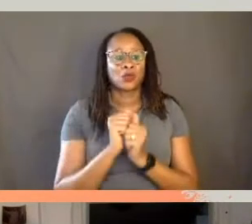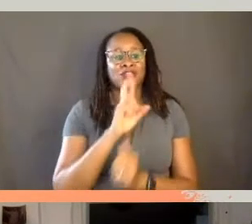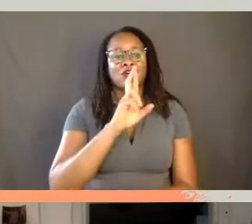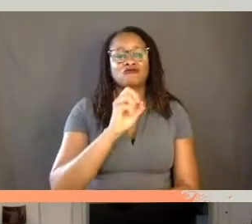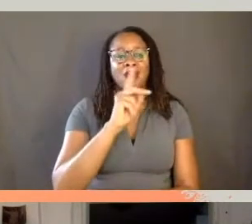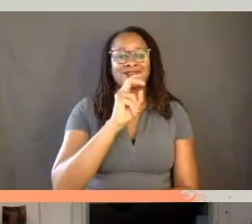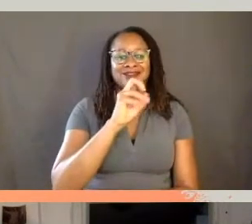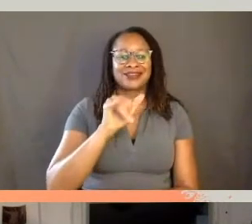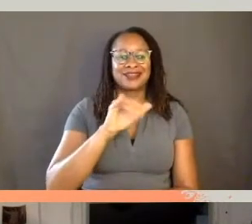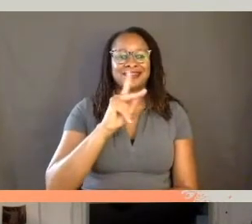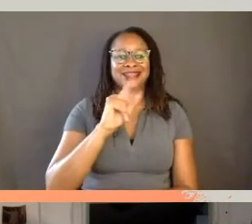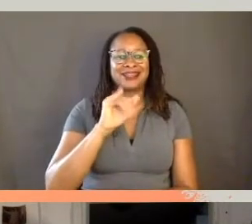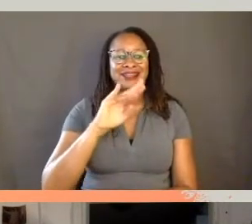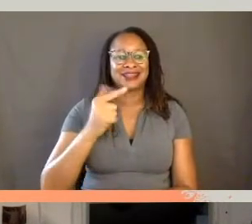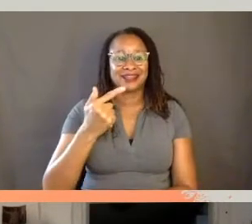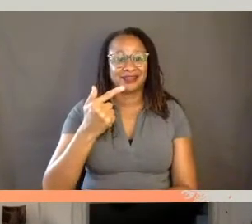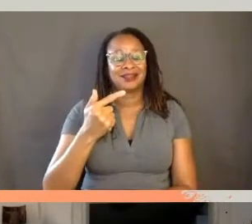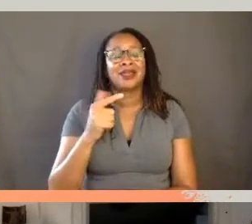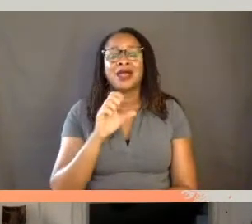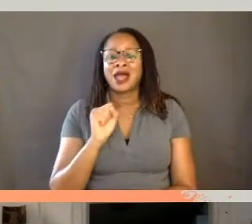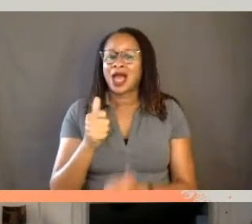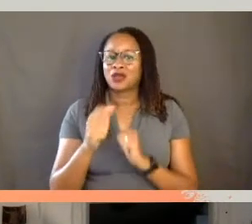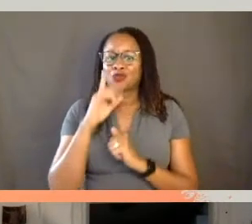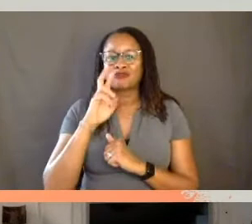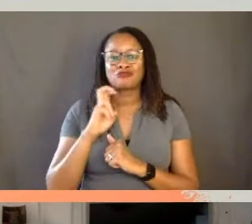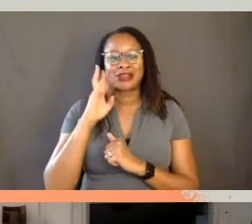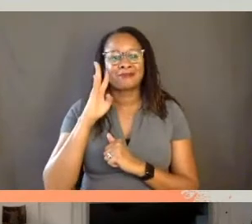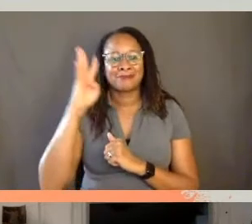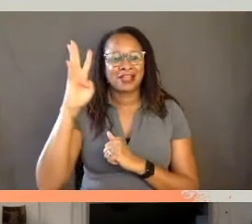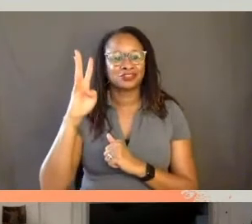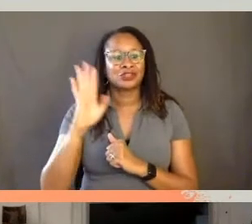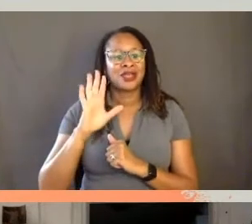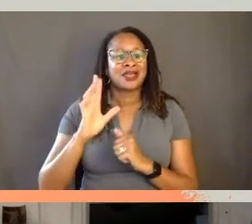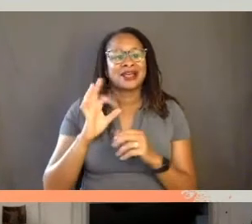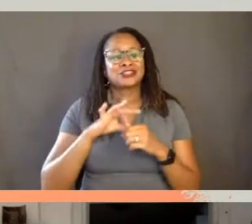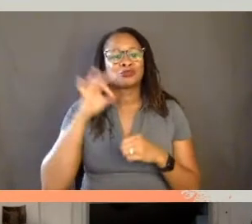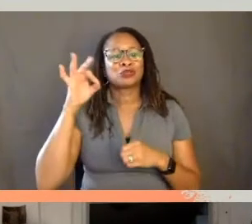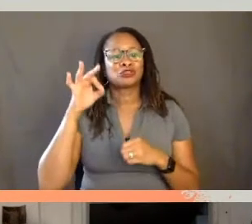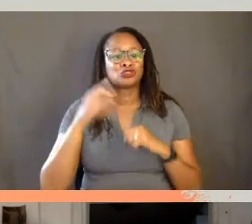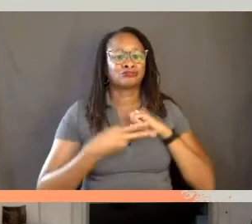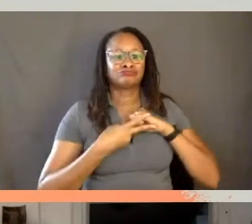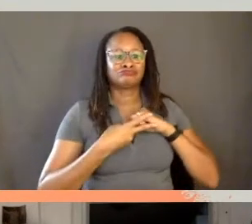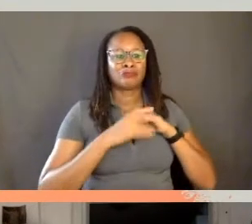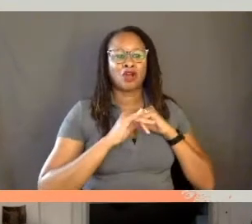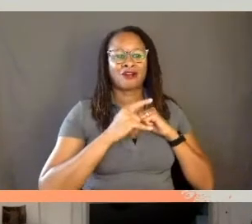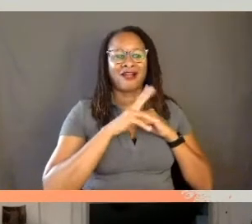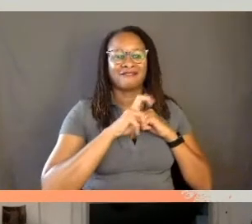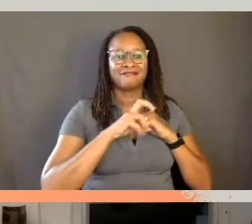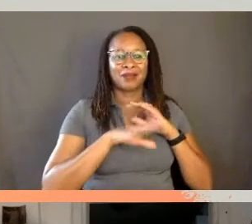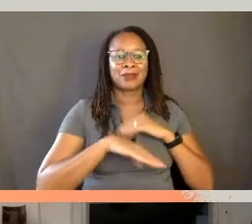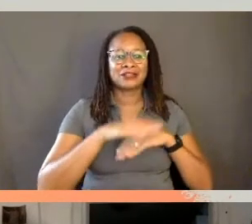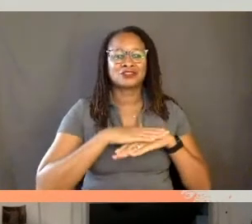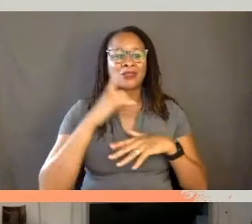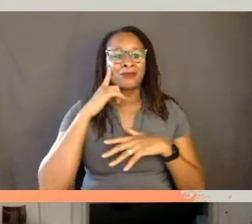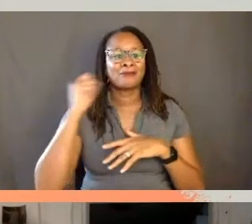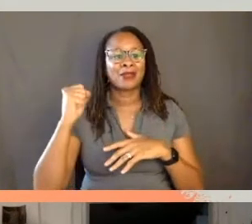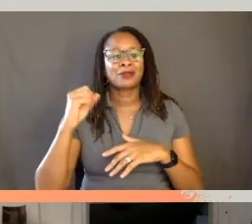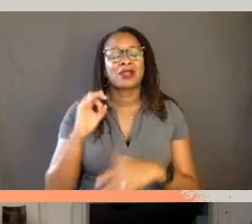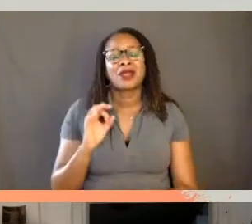So, how do we reimagine what I call a spiritual archive based on the memories and stories